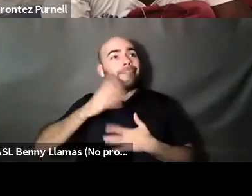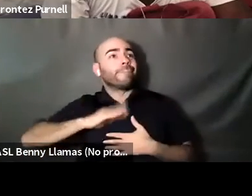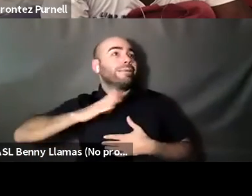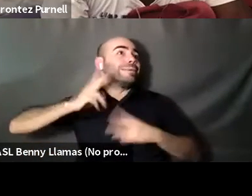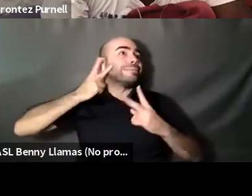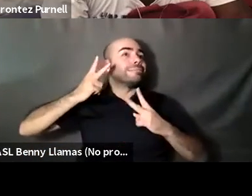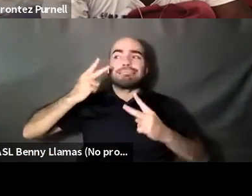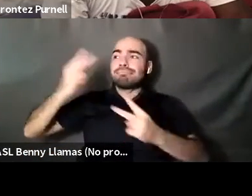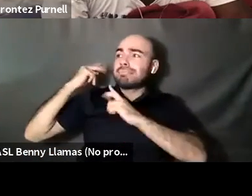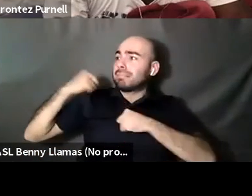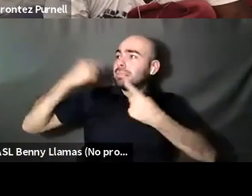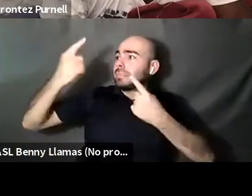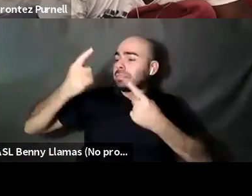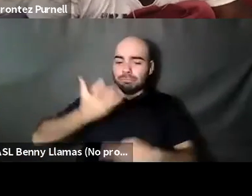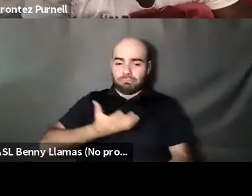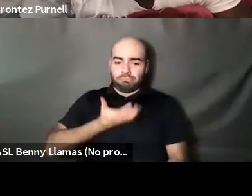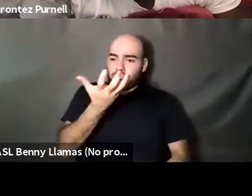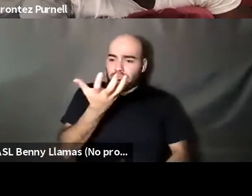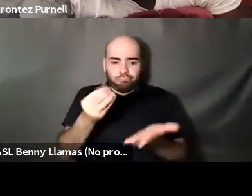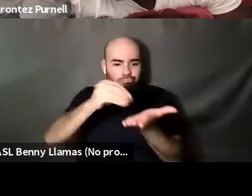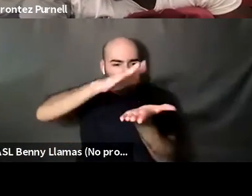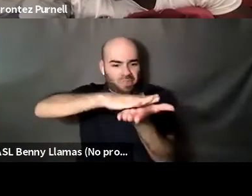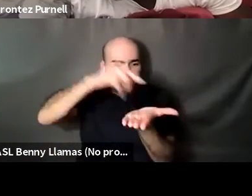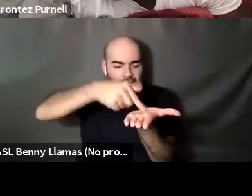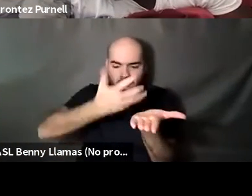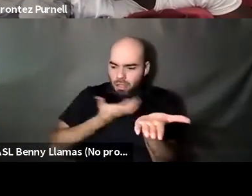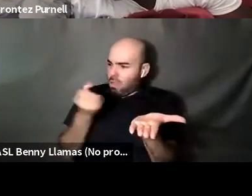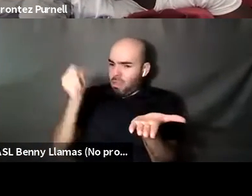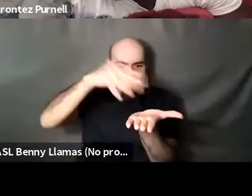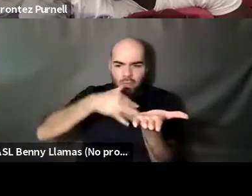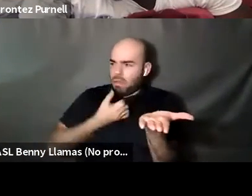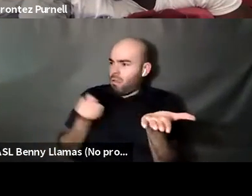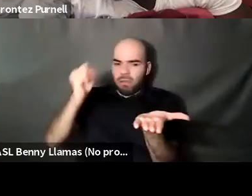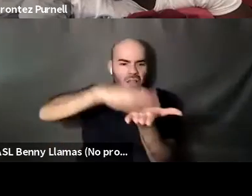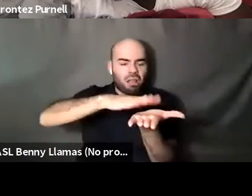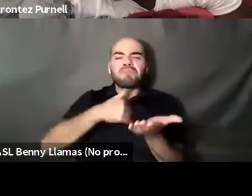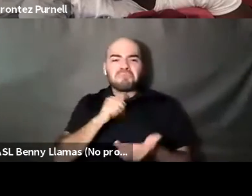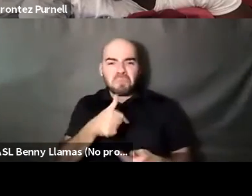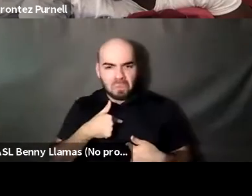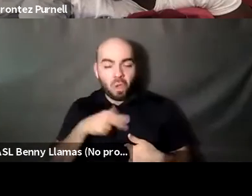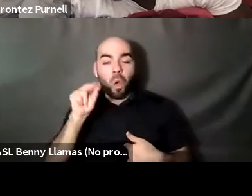Nahshon Anderson: In a lot I graffiti memoir away. Kenyon Farrow (he/him/his): In a way that a lot of things are right now and Kenyon Farrow (he/him/his): Like unless I'm willing to do that. I mean,